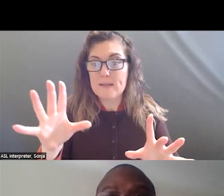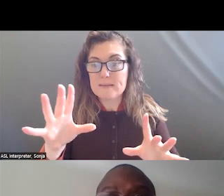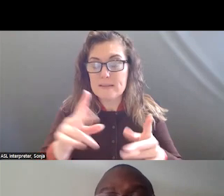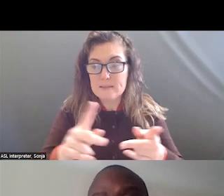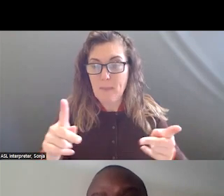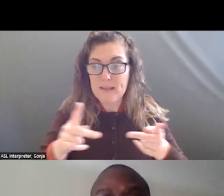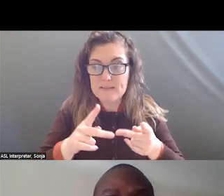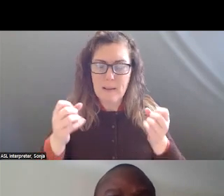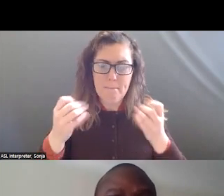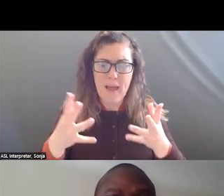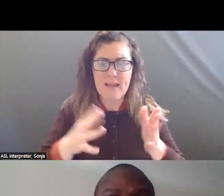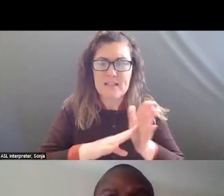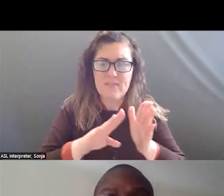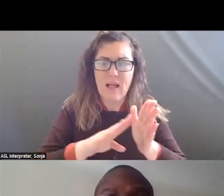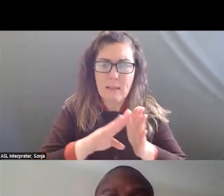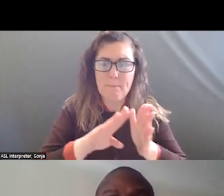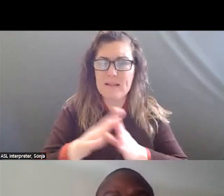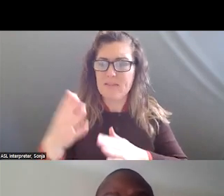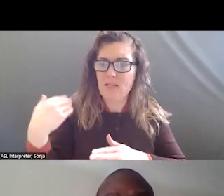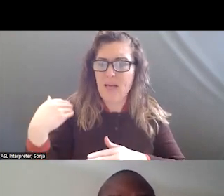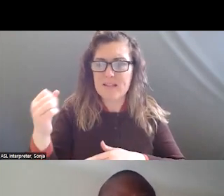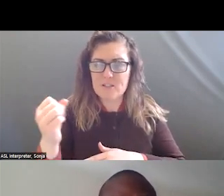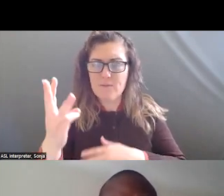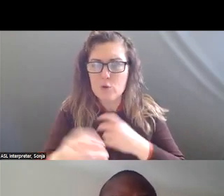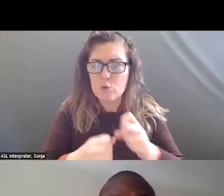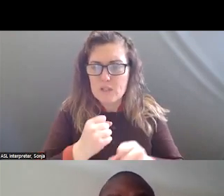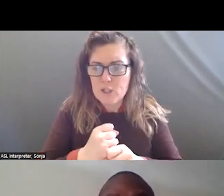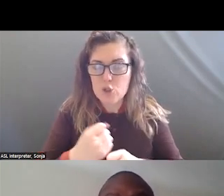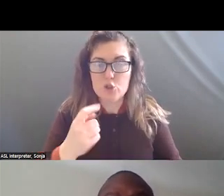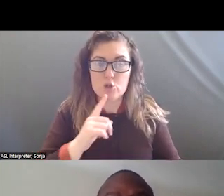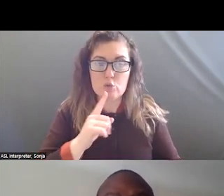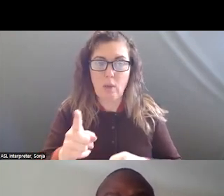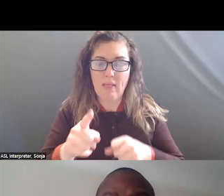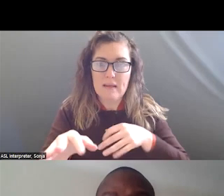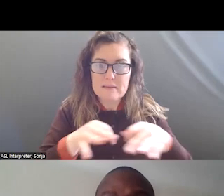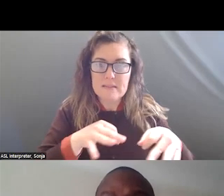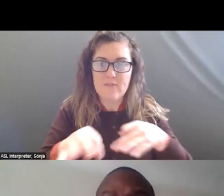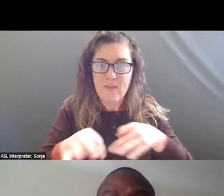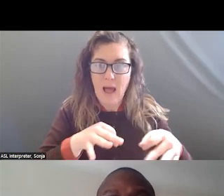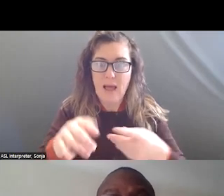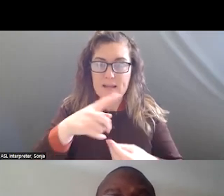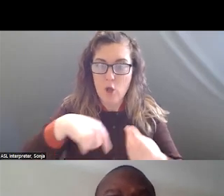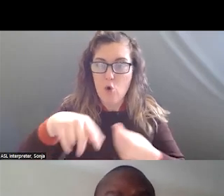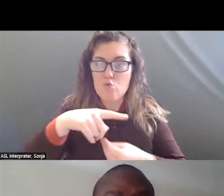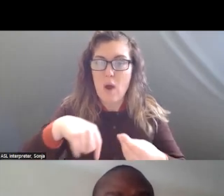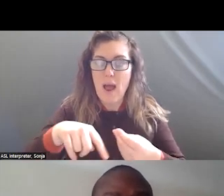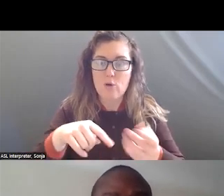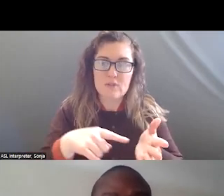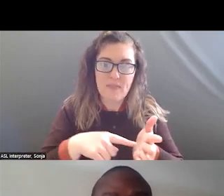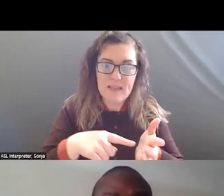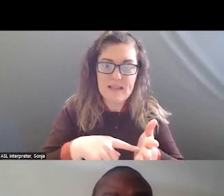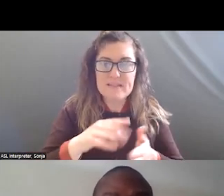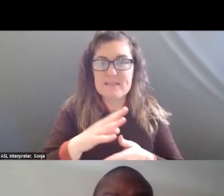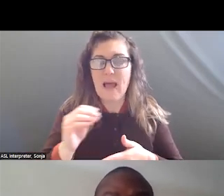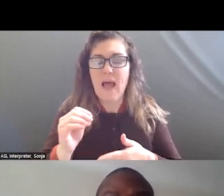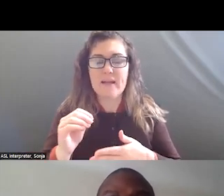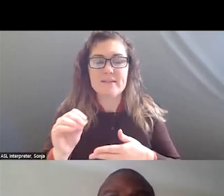ON FOR THE LAST MANY YEARS TO REALLY DEFINE THE CRISIS METRICS.